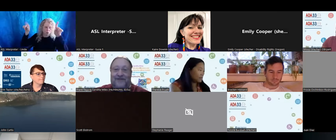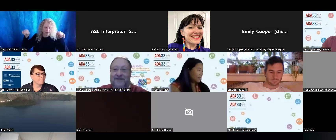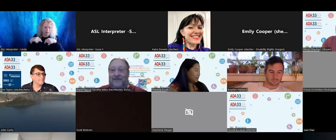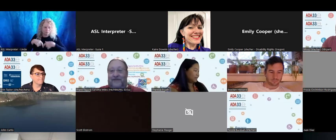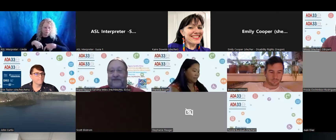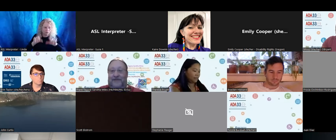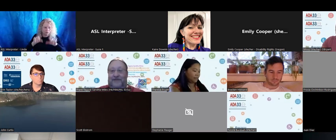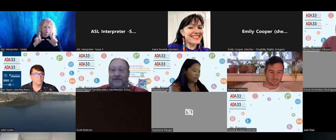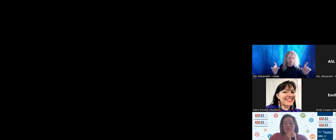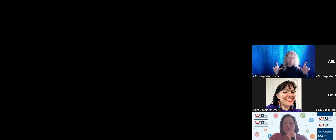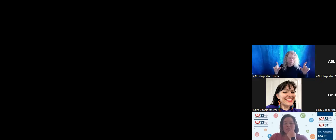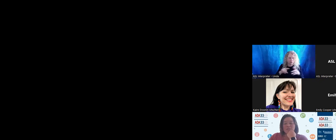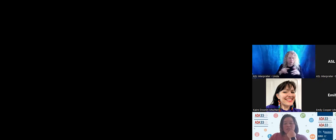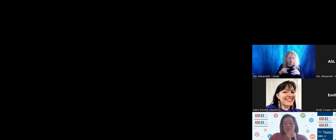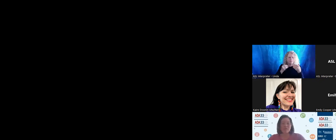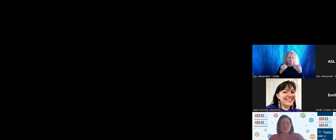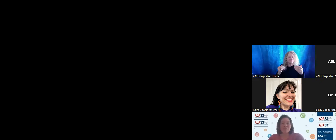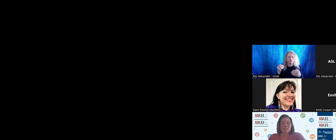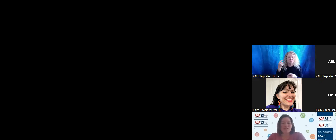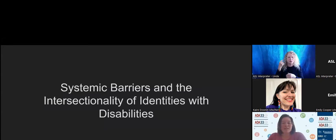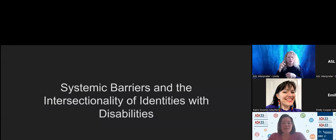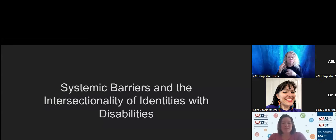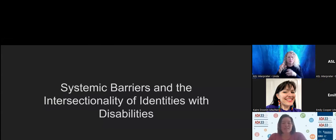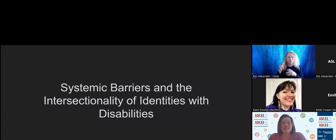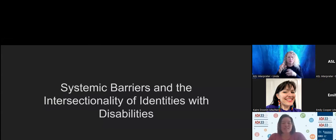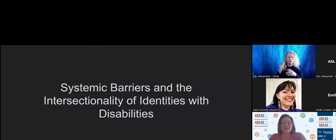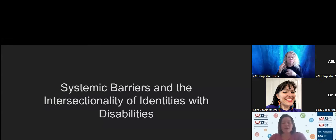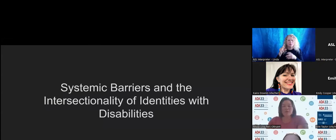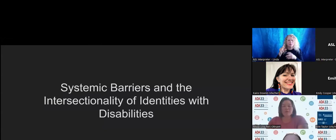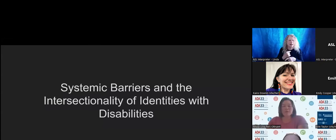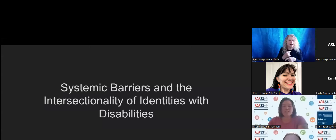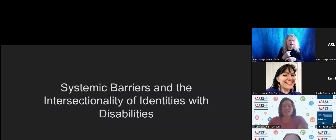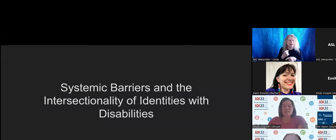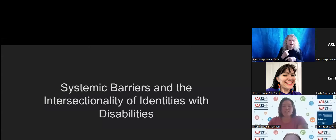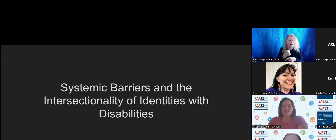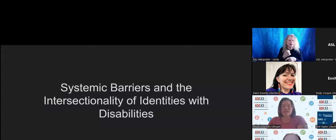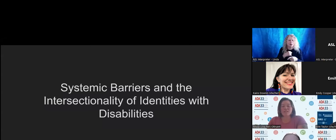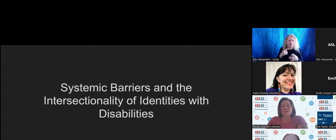So just so folks know today we're going to be talking about the systemic barriers and the intersectionality